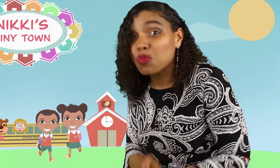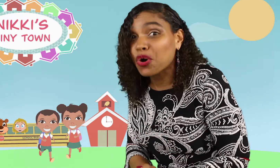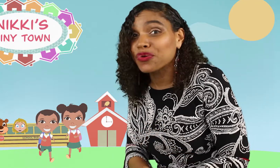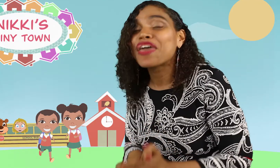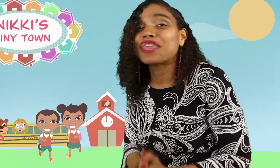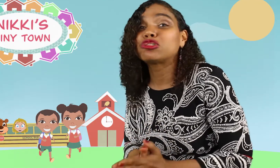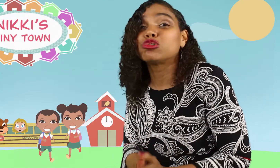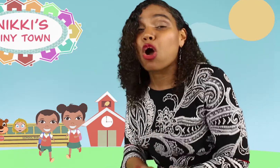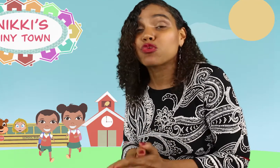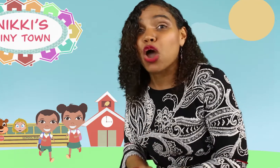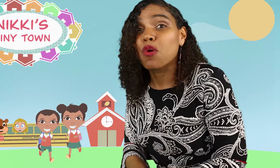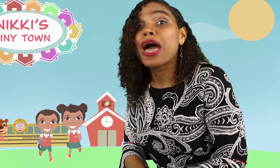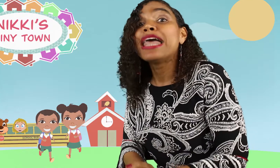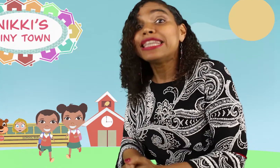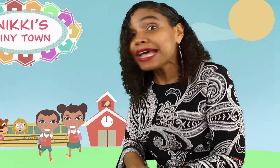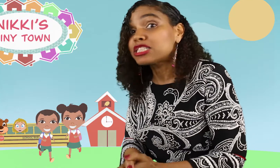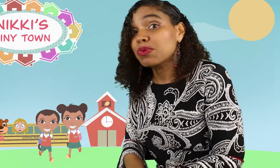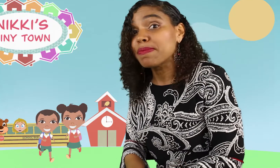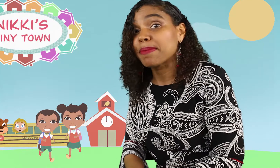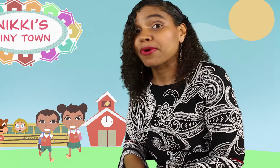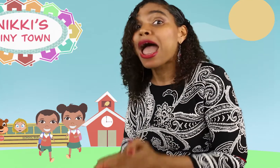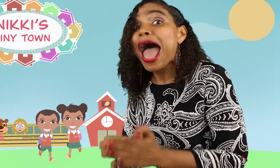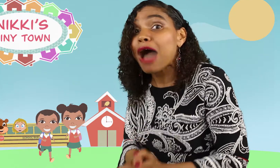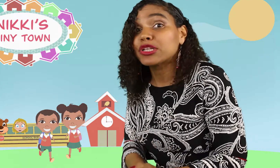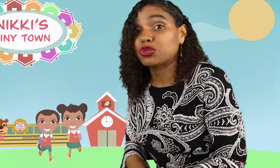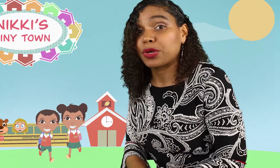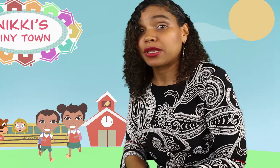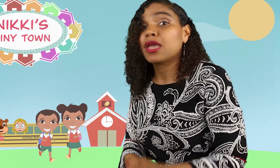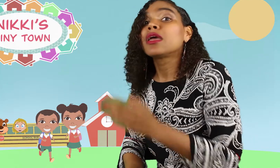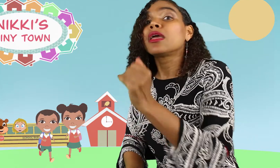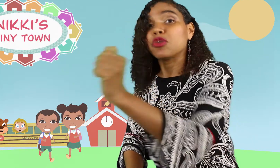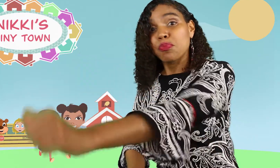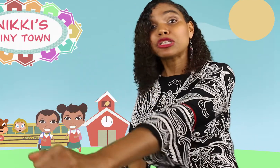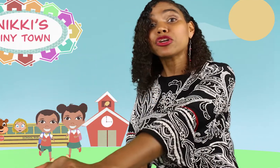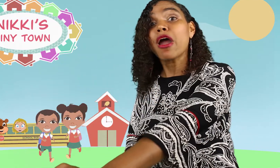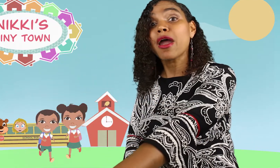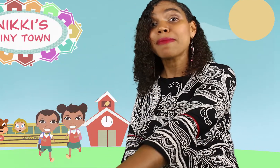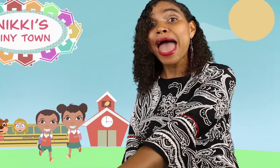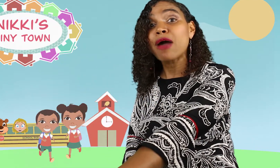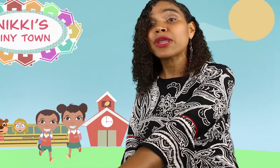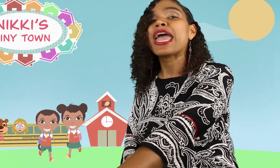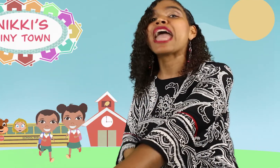that you don't know. Let's remember how to do it. Put your arm out,